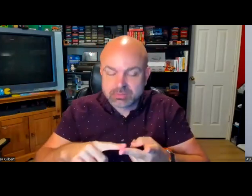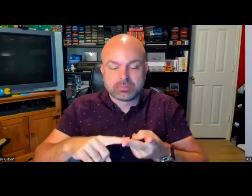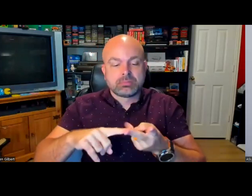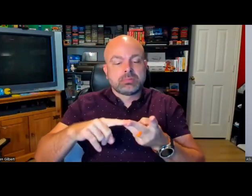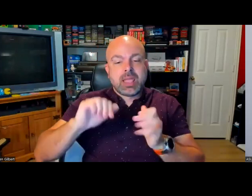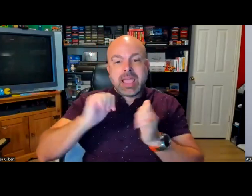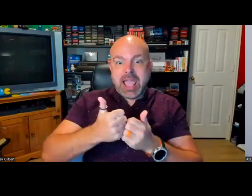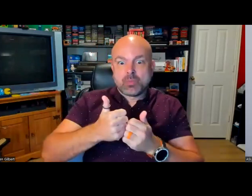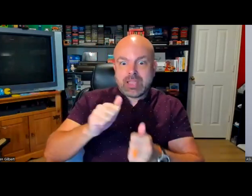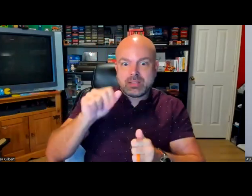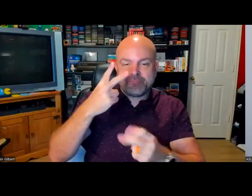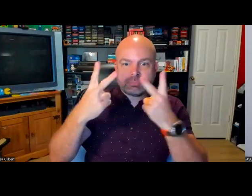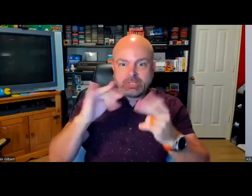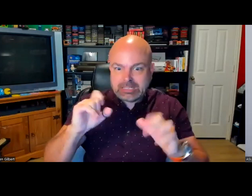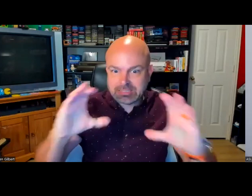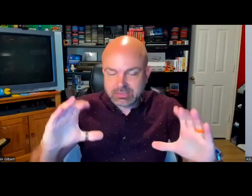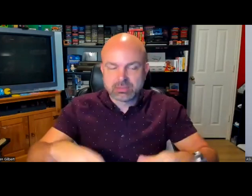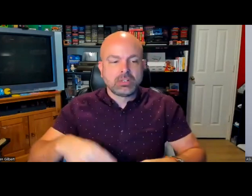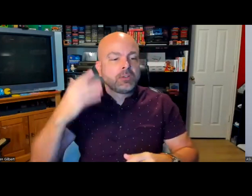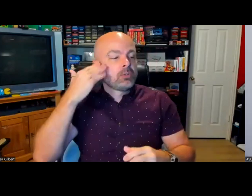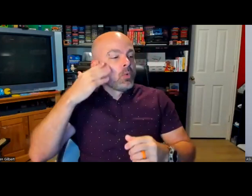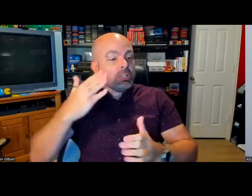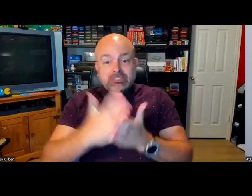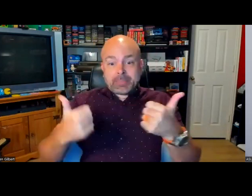Lily will talk about those things, but having captions